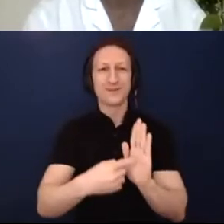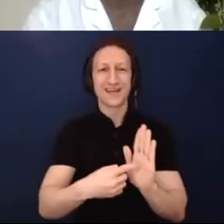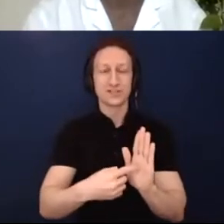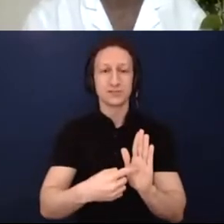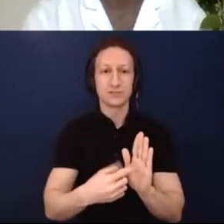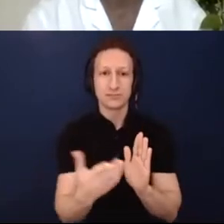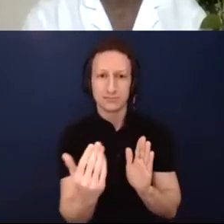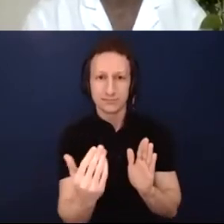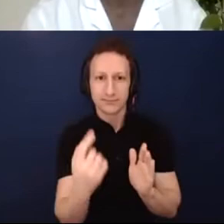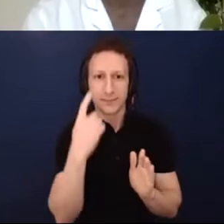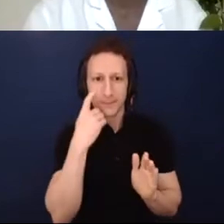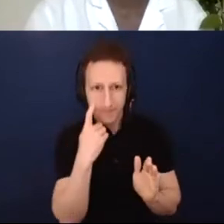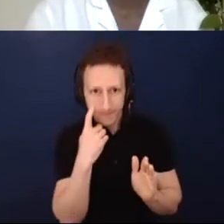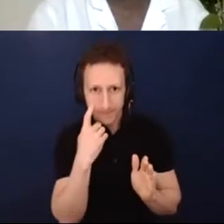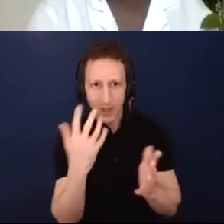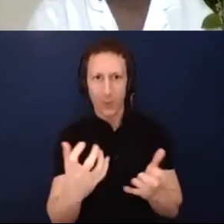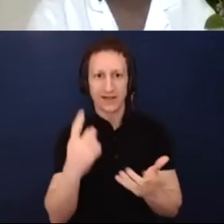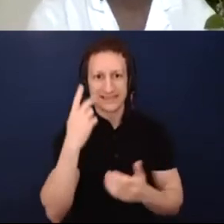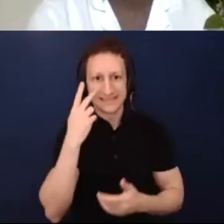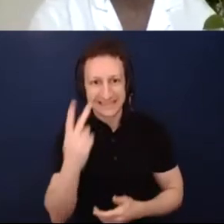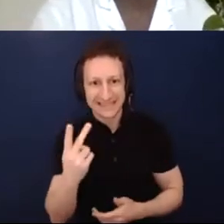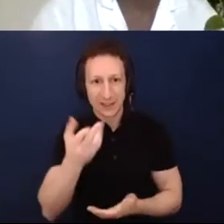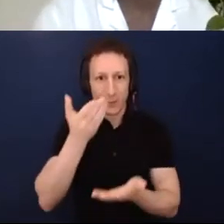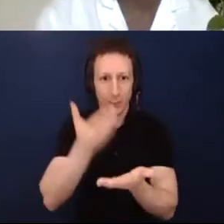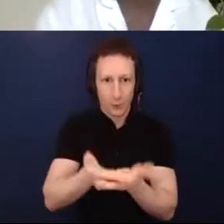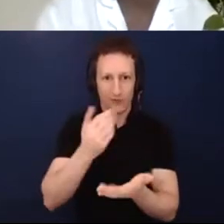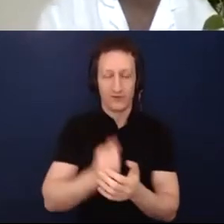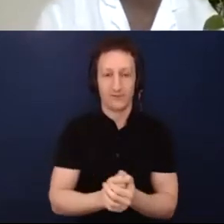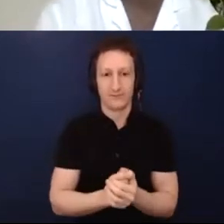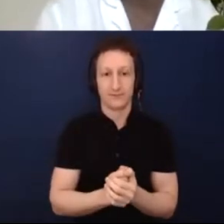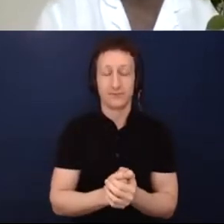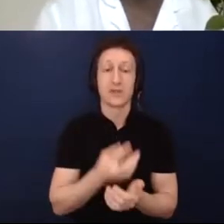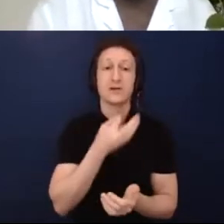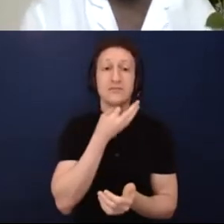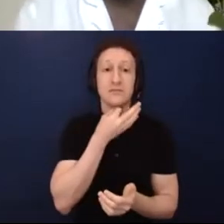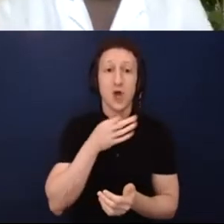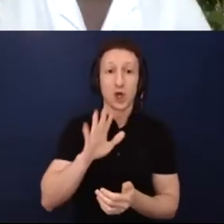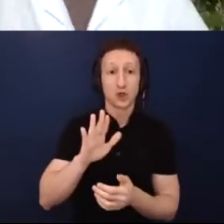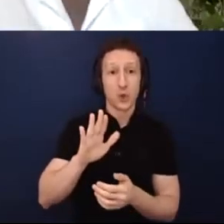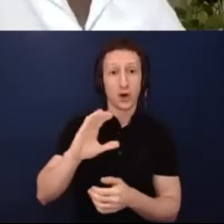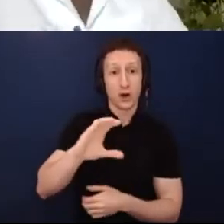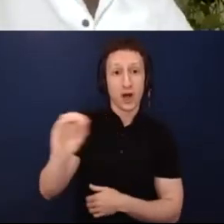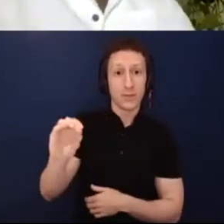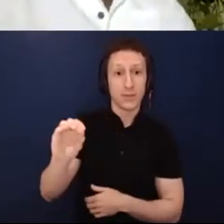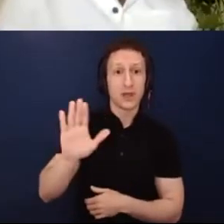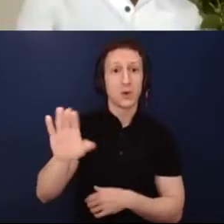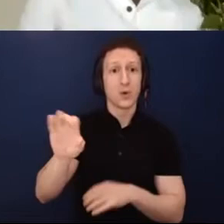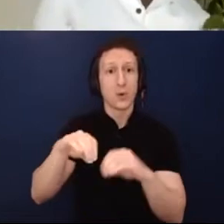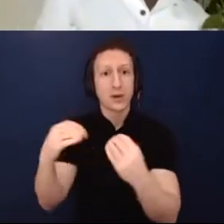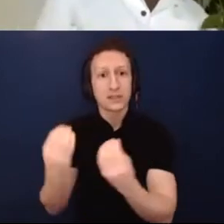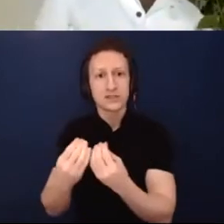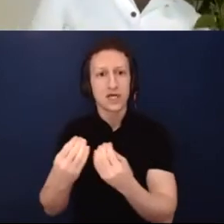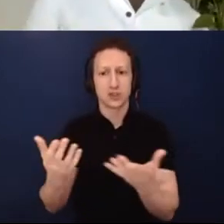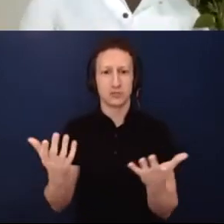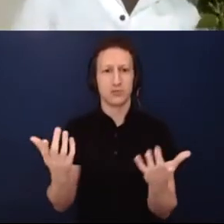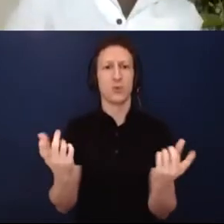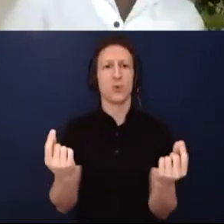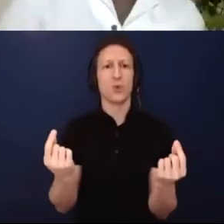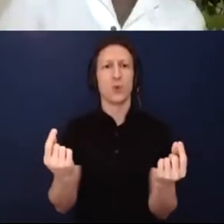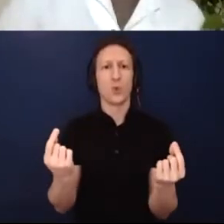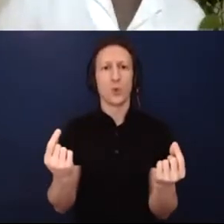how are you maybe how are you encouraging or discouraging particularly